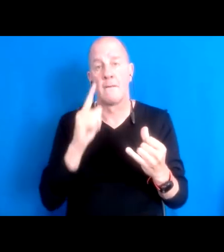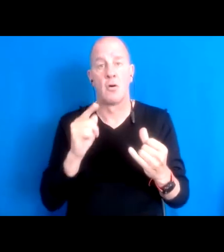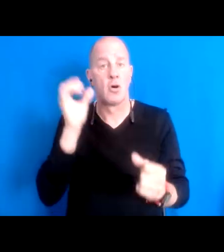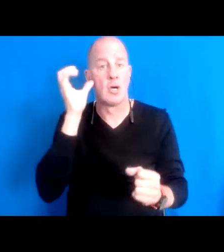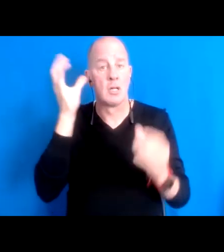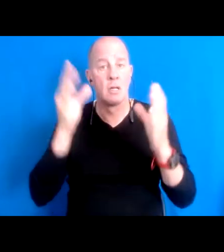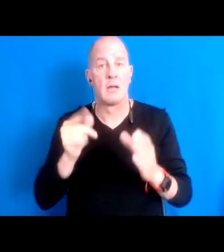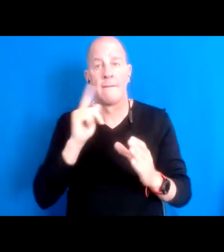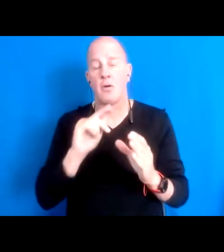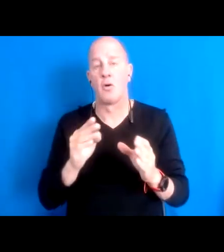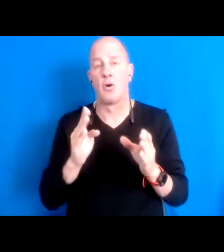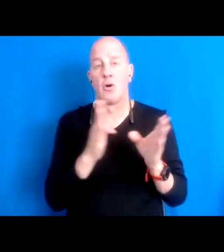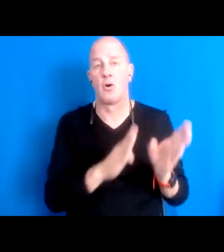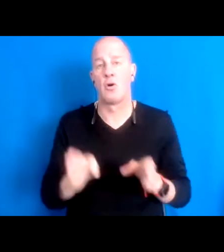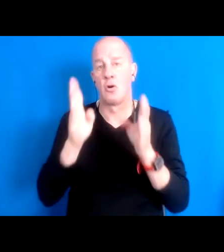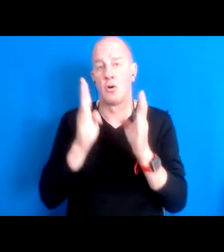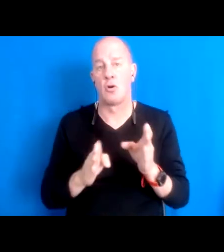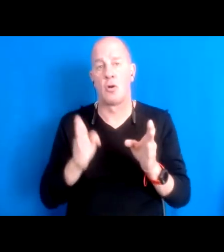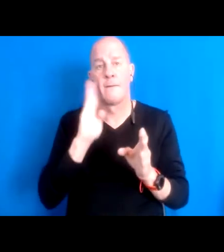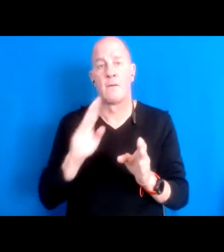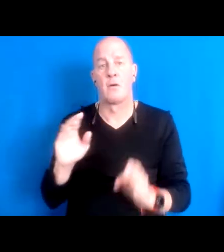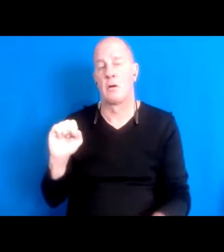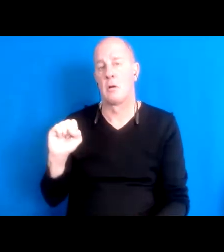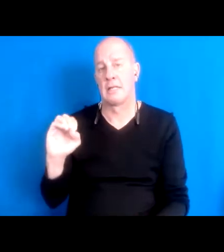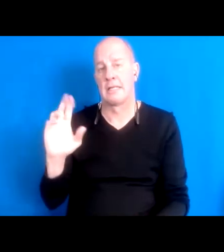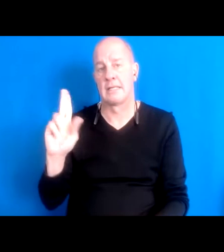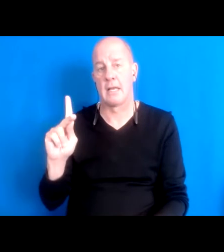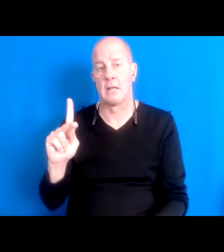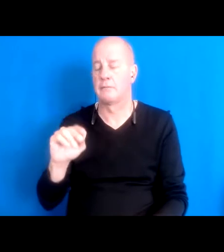organizers and for self in the ones who are trying to help.